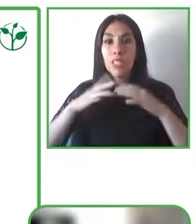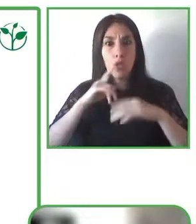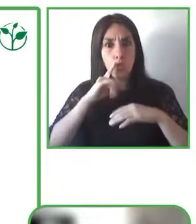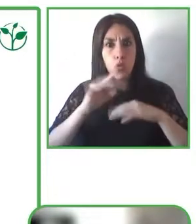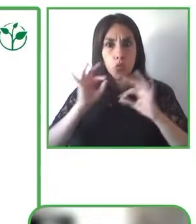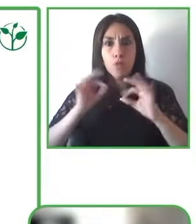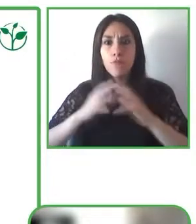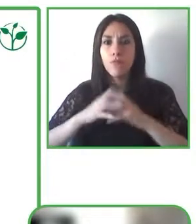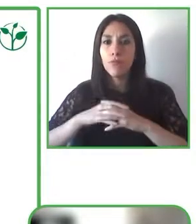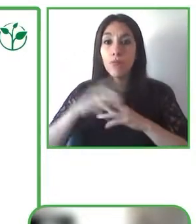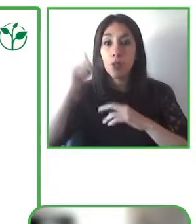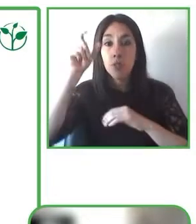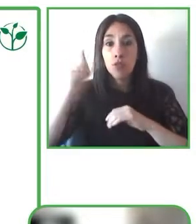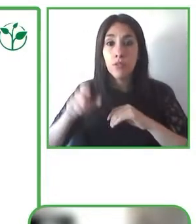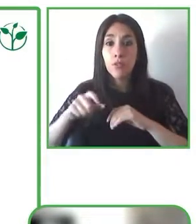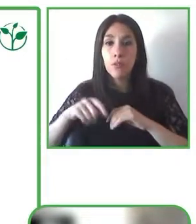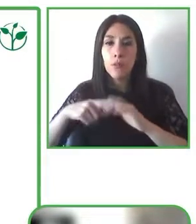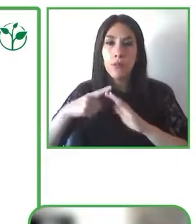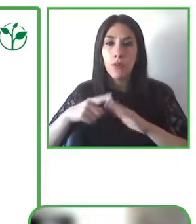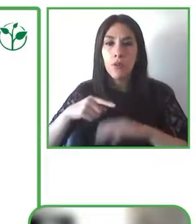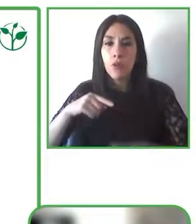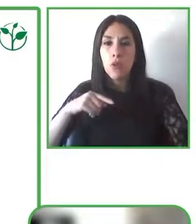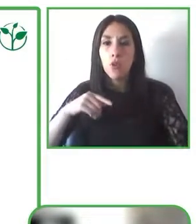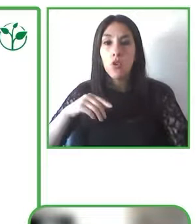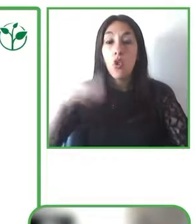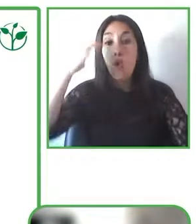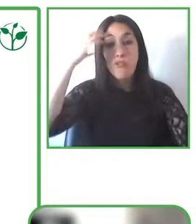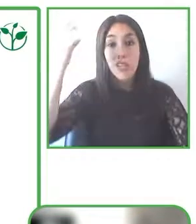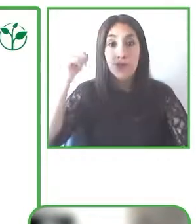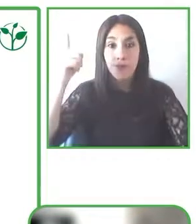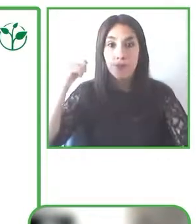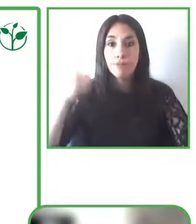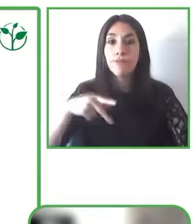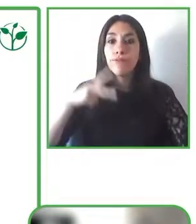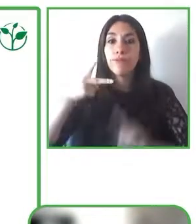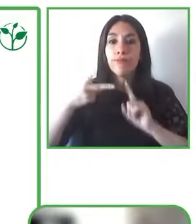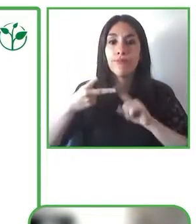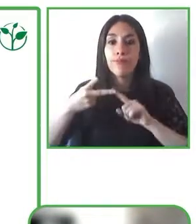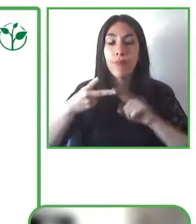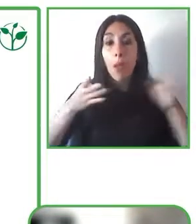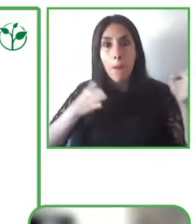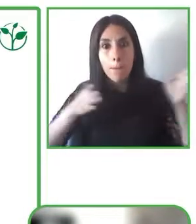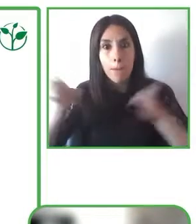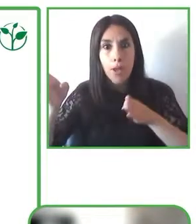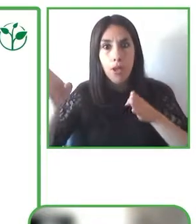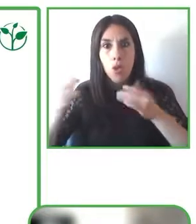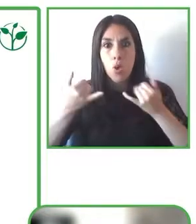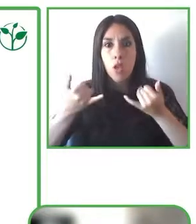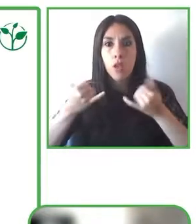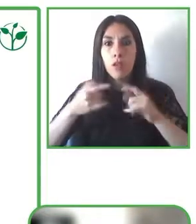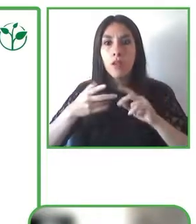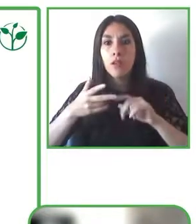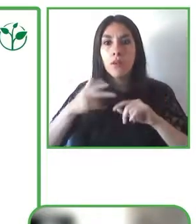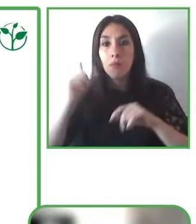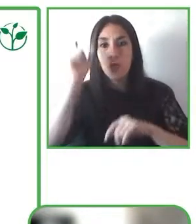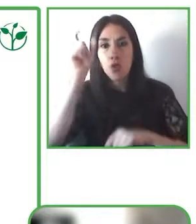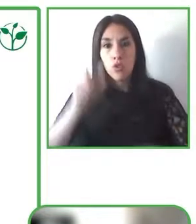retail staff, whether it's for user organizations that are looking to that may be representing